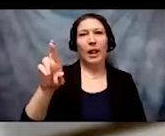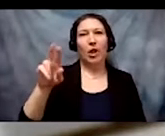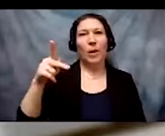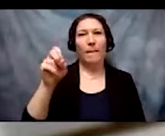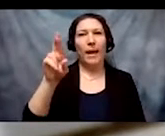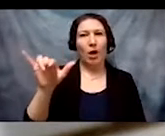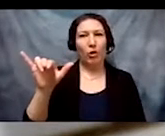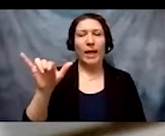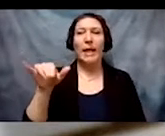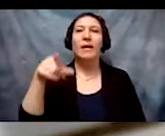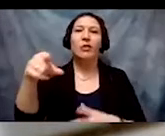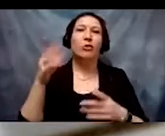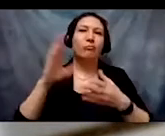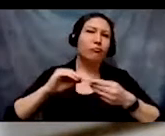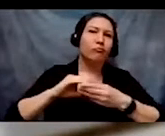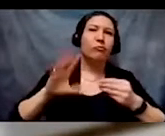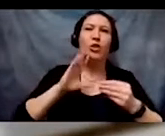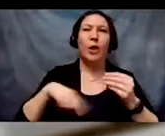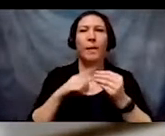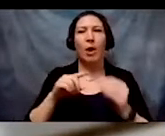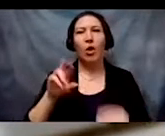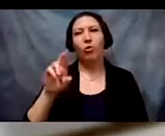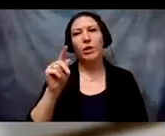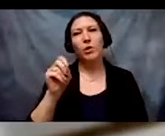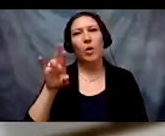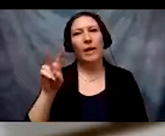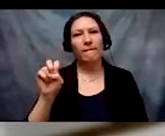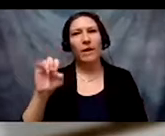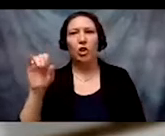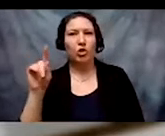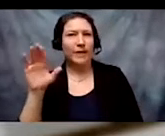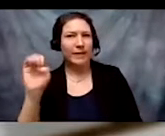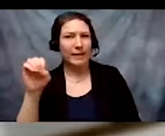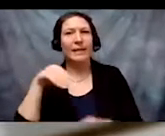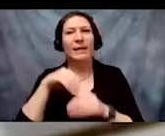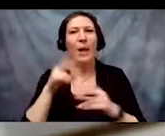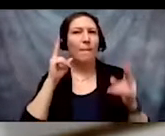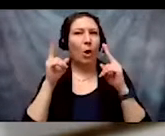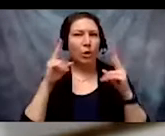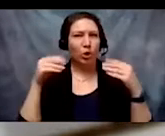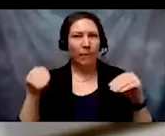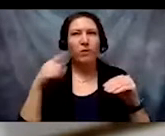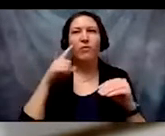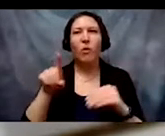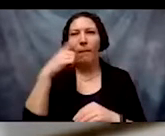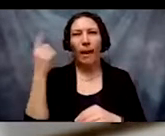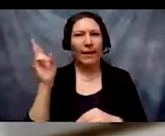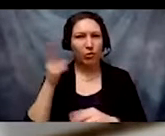barbershops for Black history month. Bonus point if you have time, which detour points do you